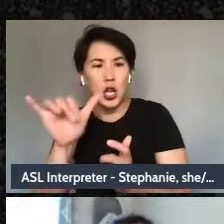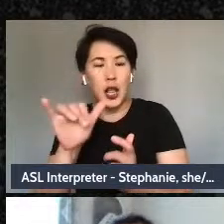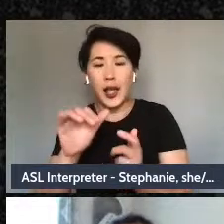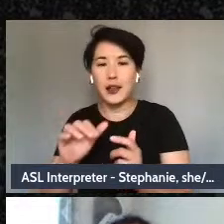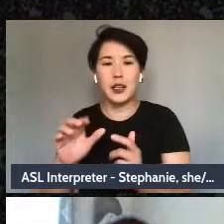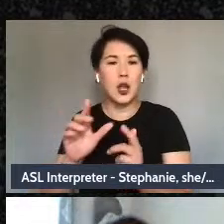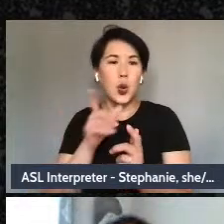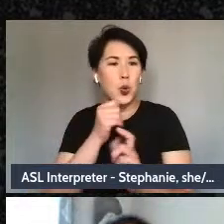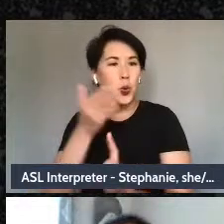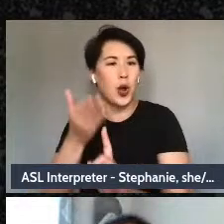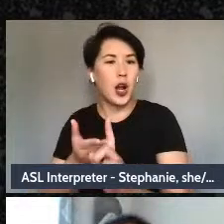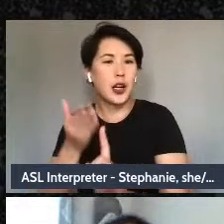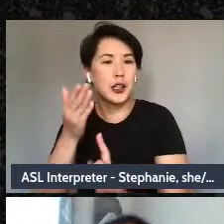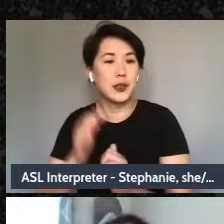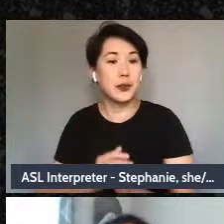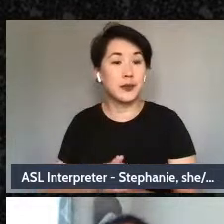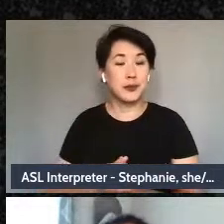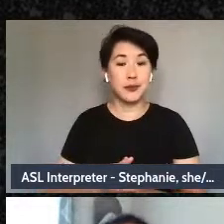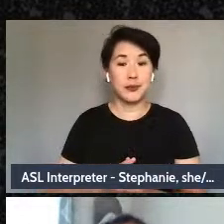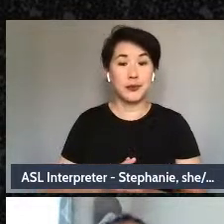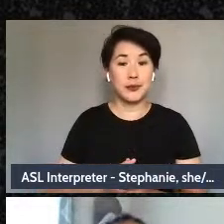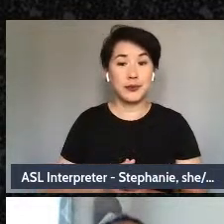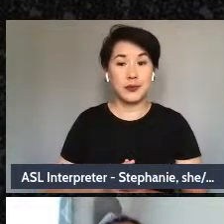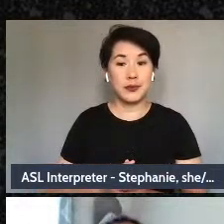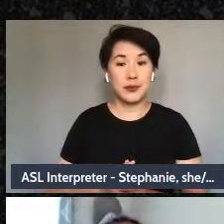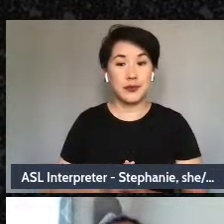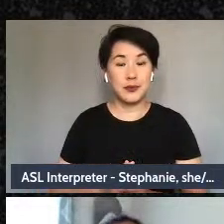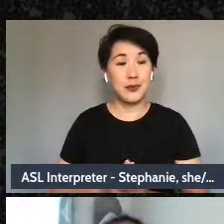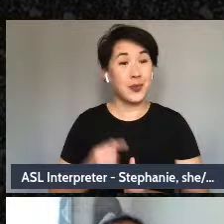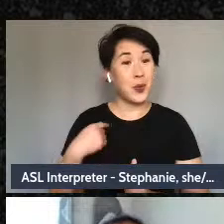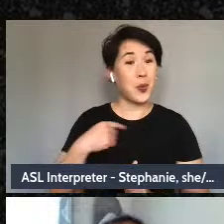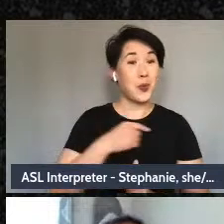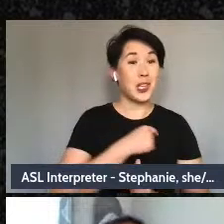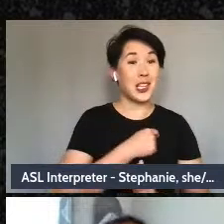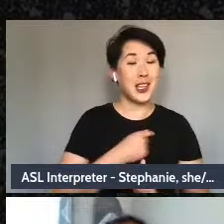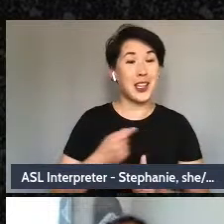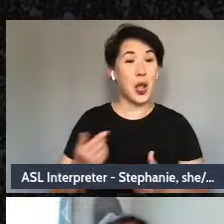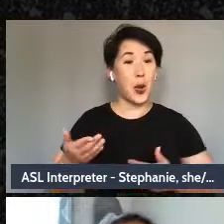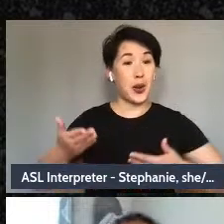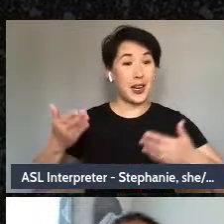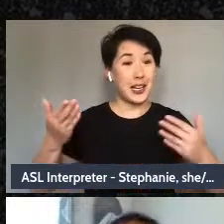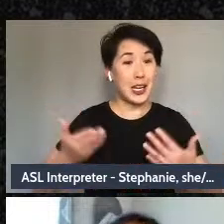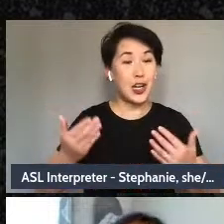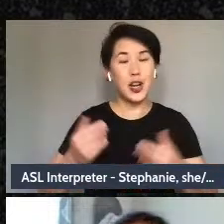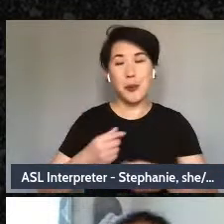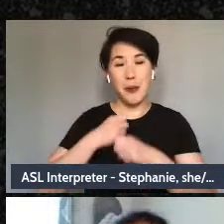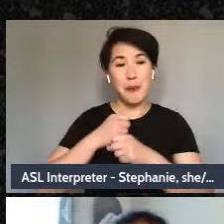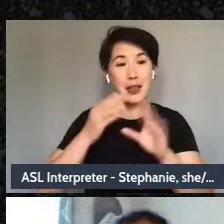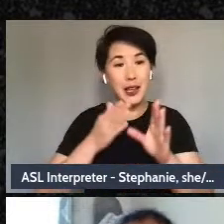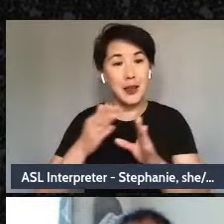Because we are here to think about making plans and maps for the here and now